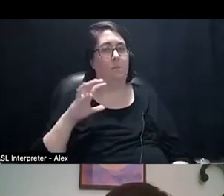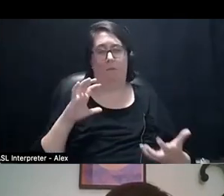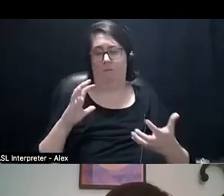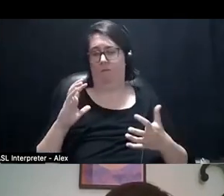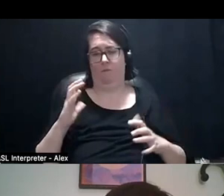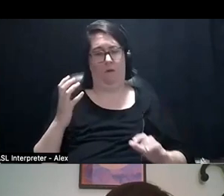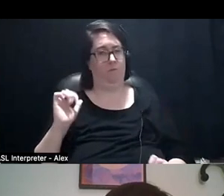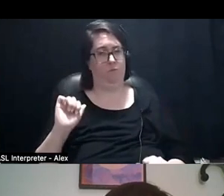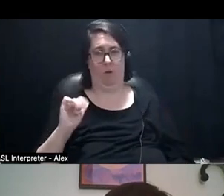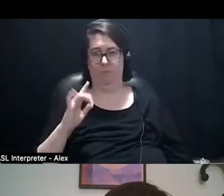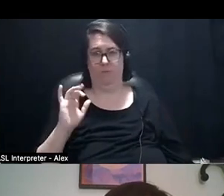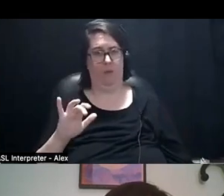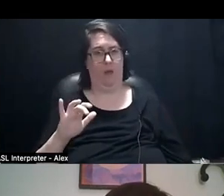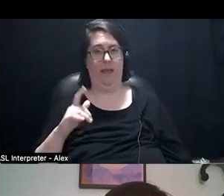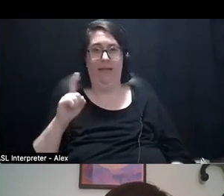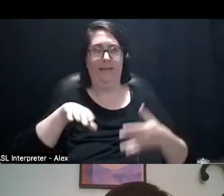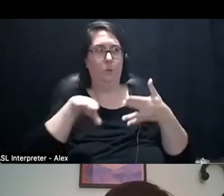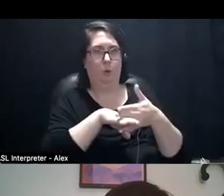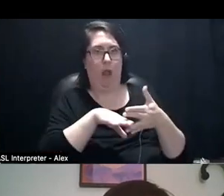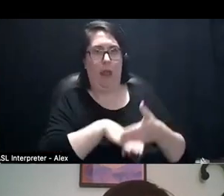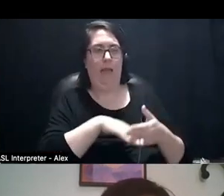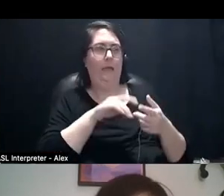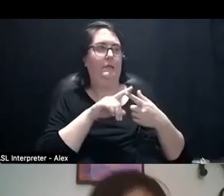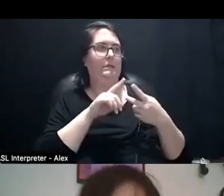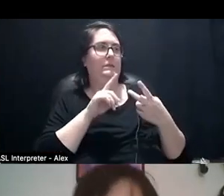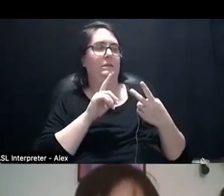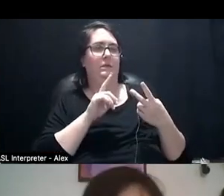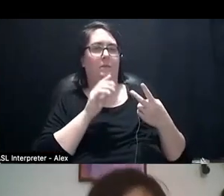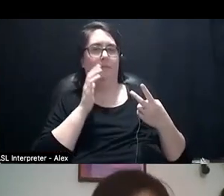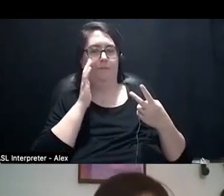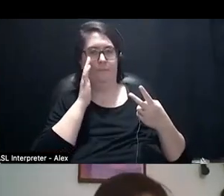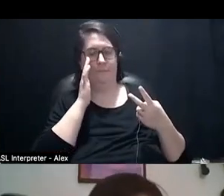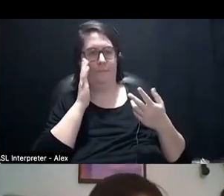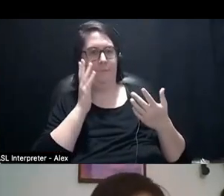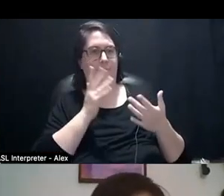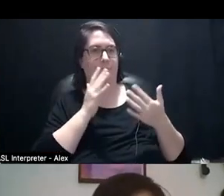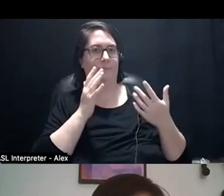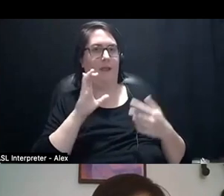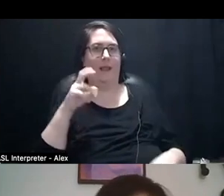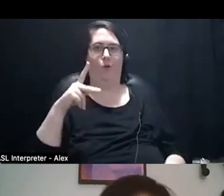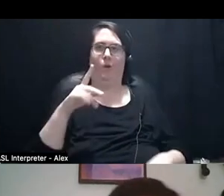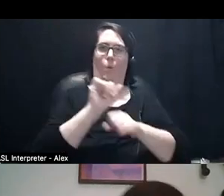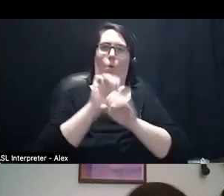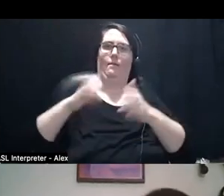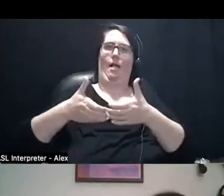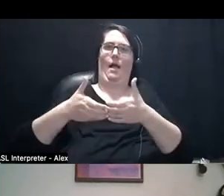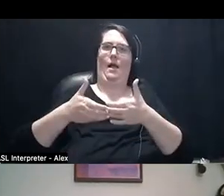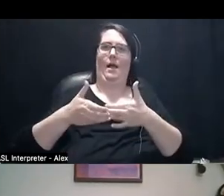Like needing to take breaks and wanting that to be like particularly like a crip, working class of colour...